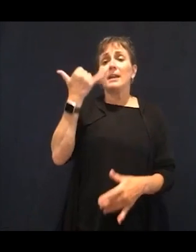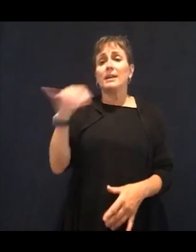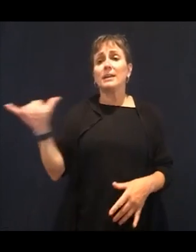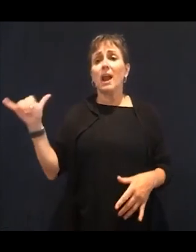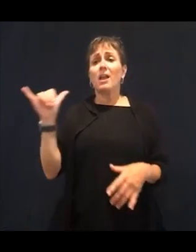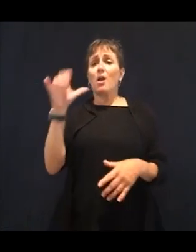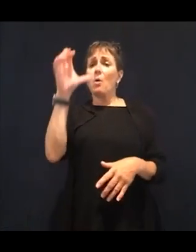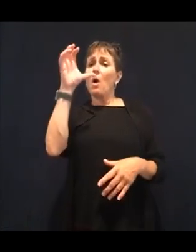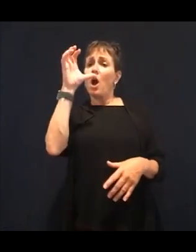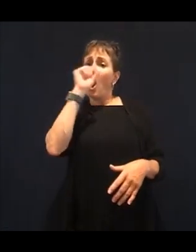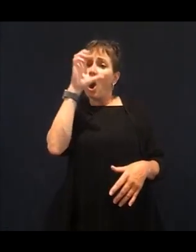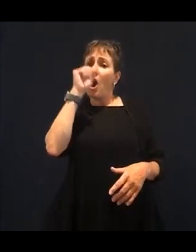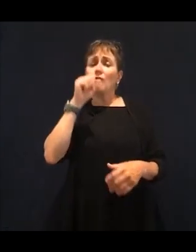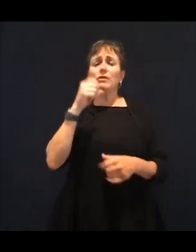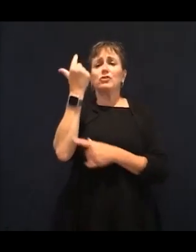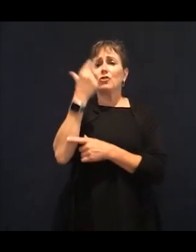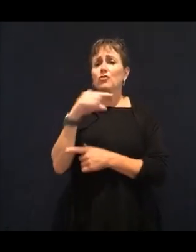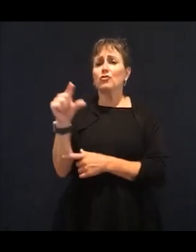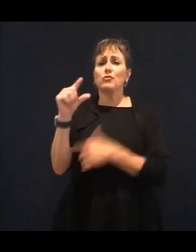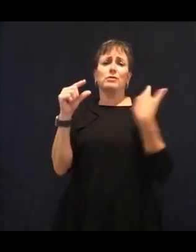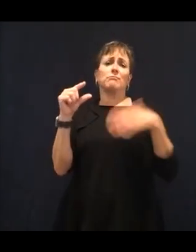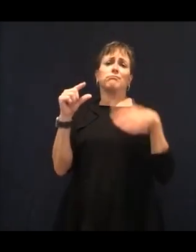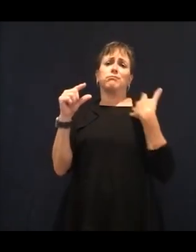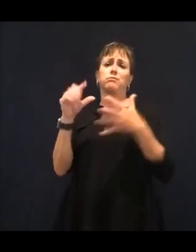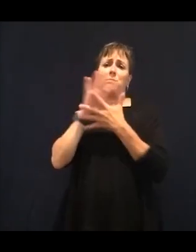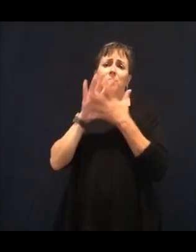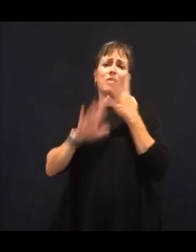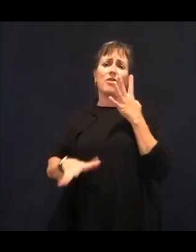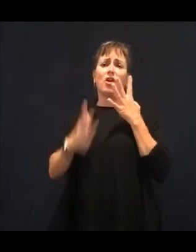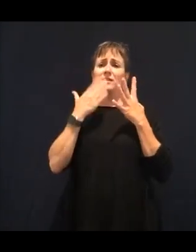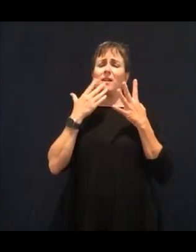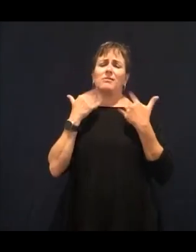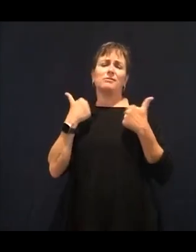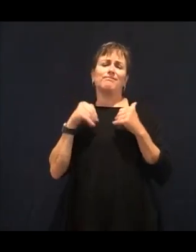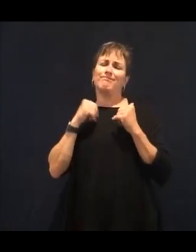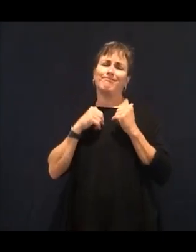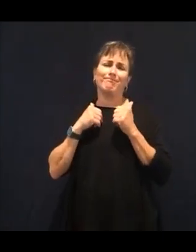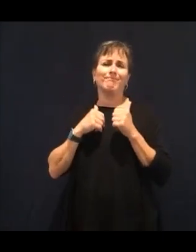and the lutein foods that we need to increase our vision